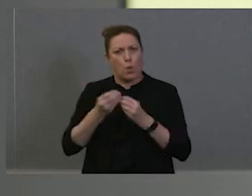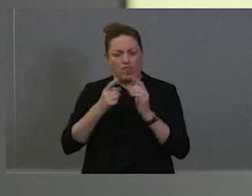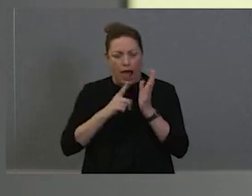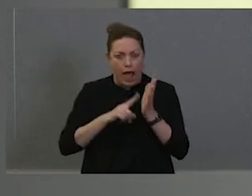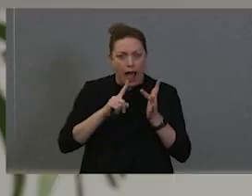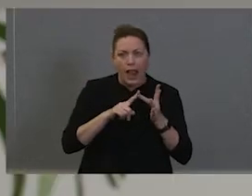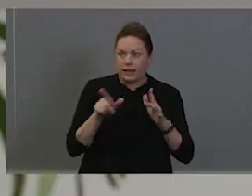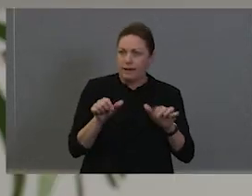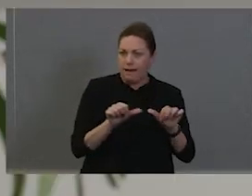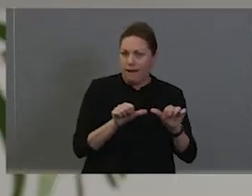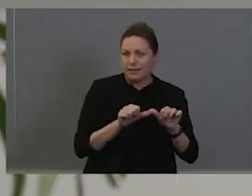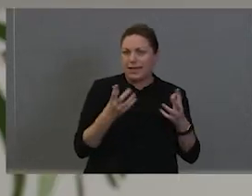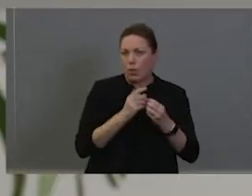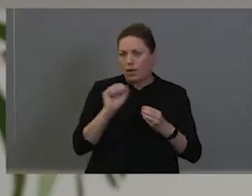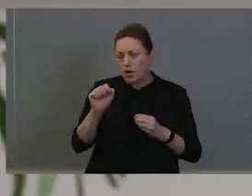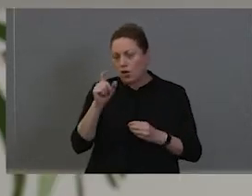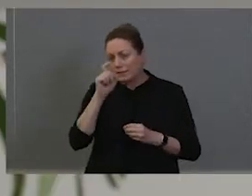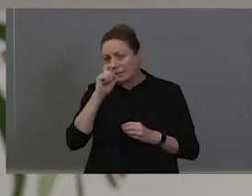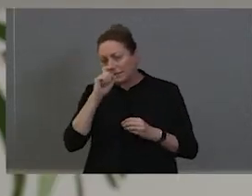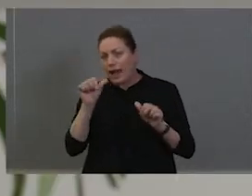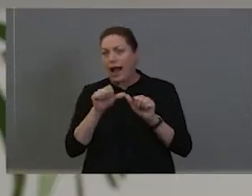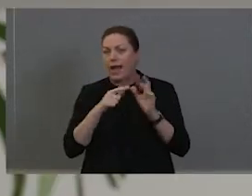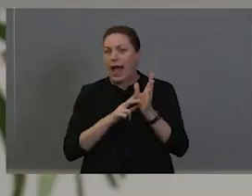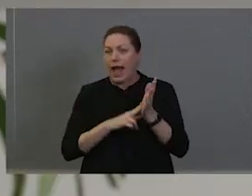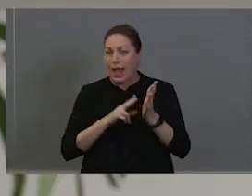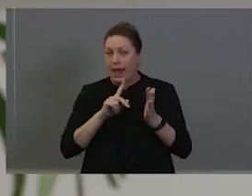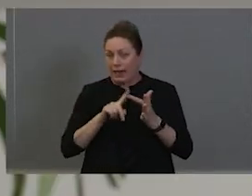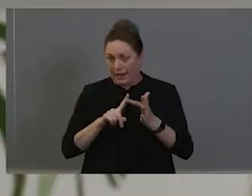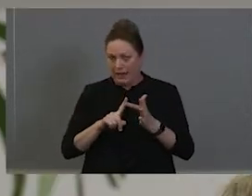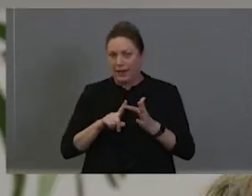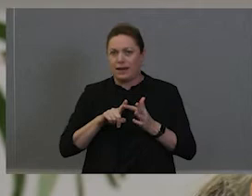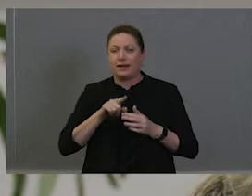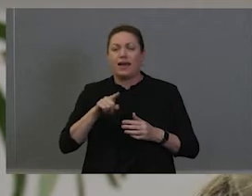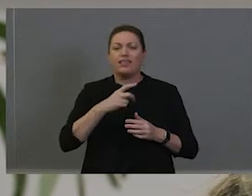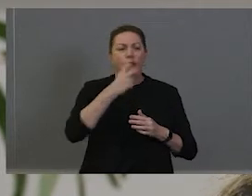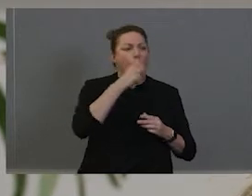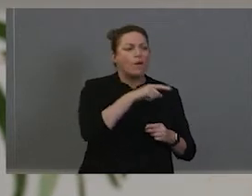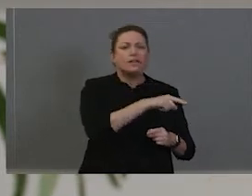sister Aunty Anne at the old Koori Centre, which is not far from here. It's the old